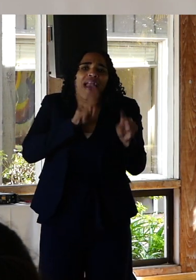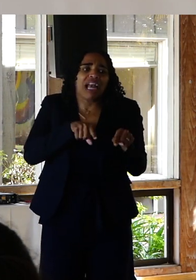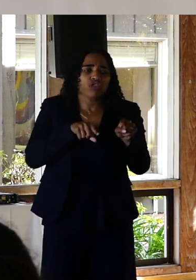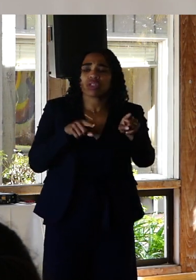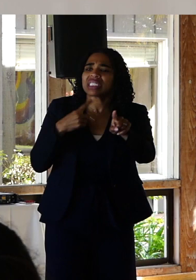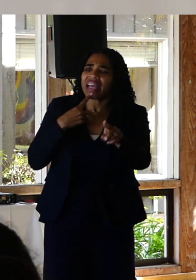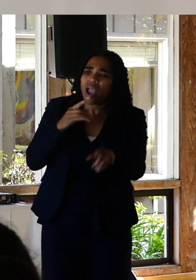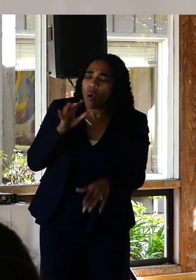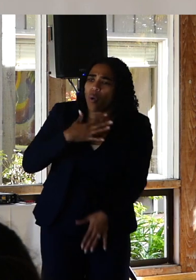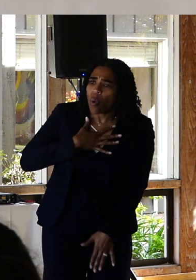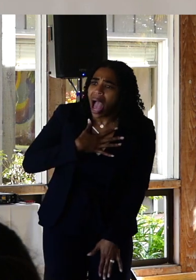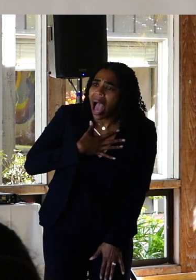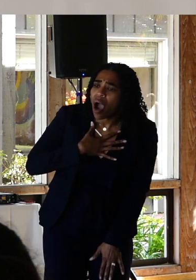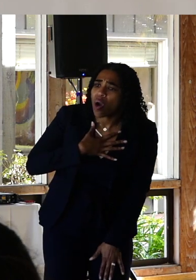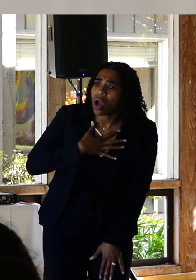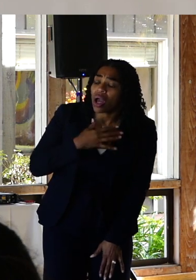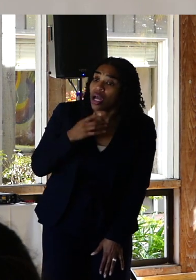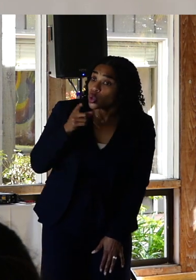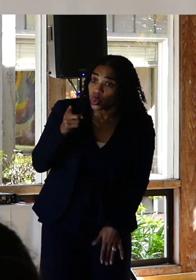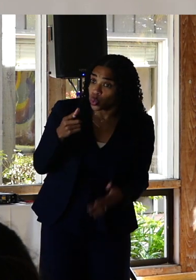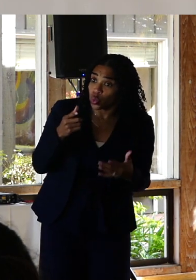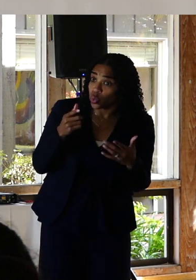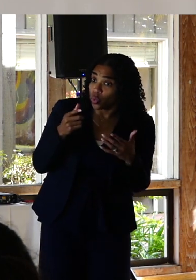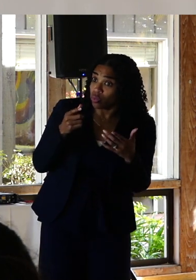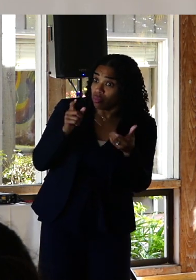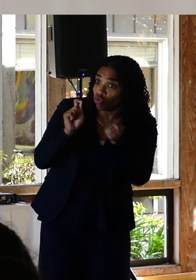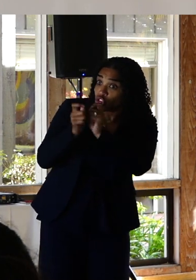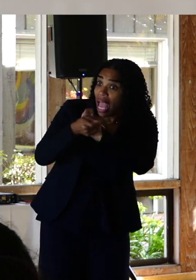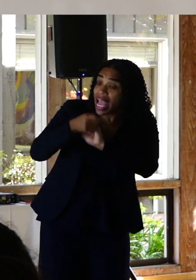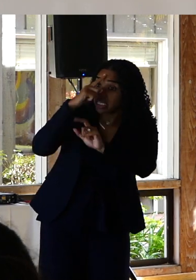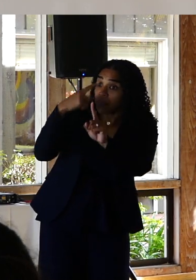It sounds like you've really changed your outlook on this in such a healthy